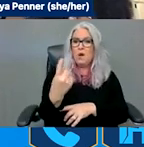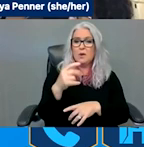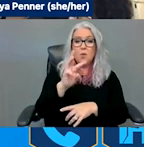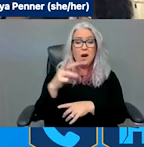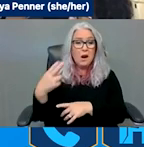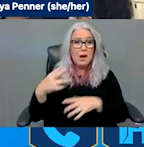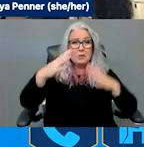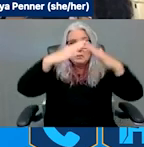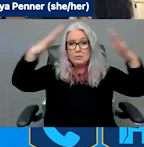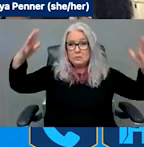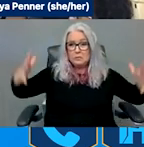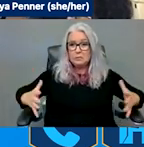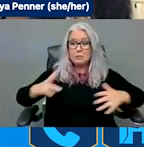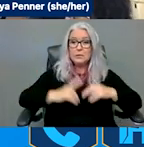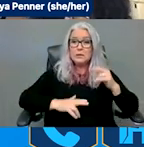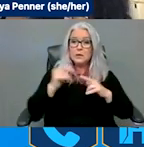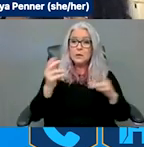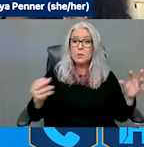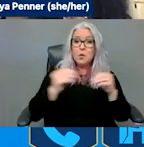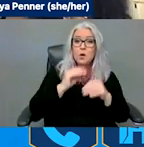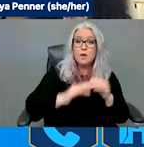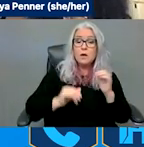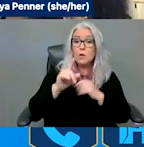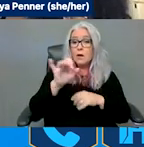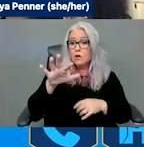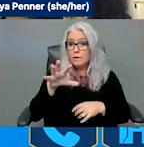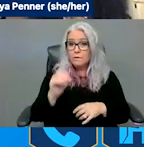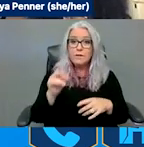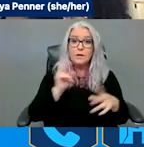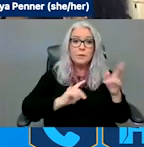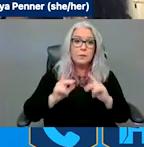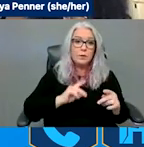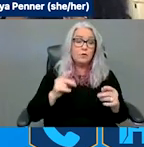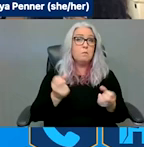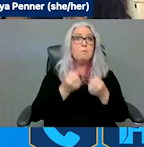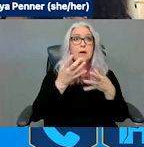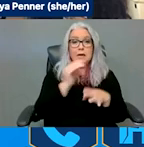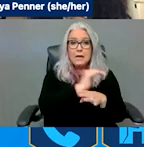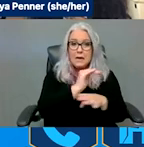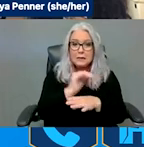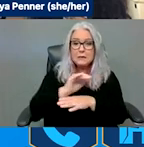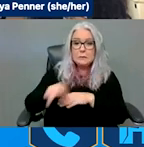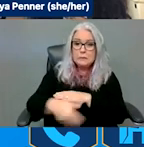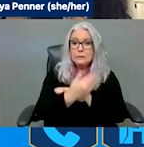people for numerous nights. People are being persecuted.